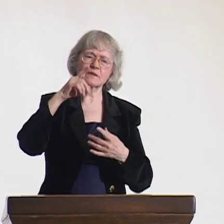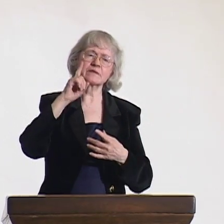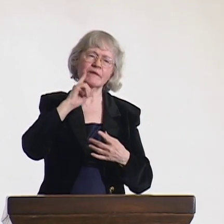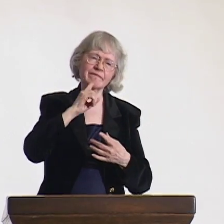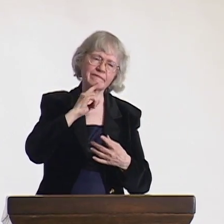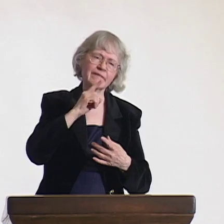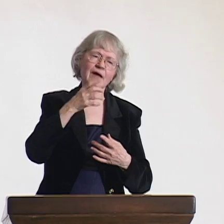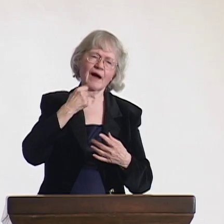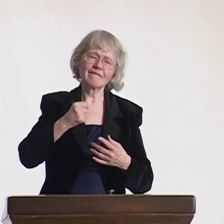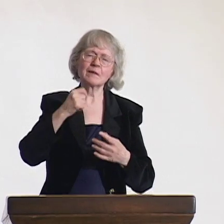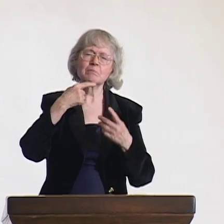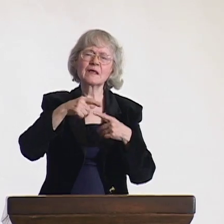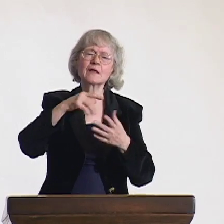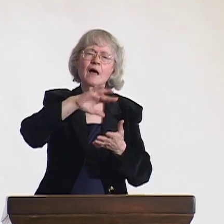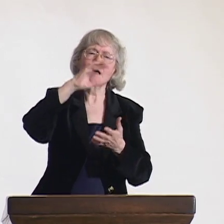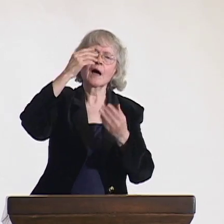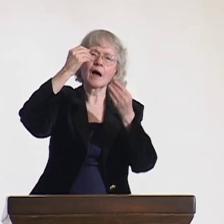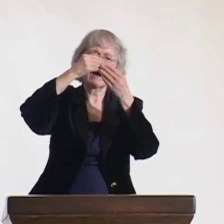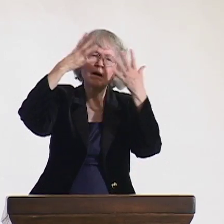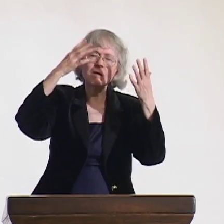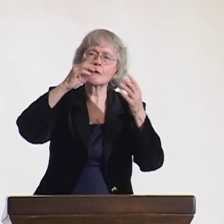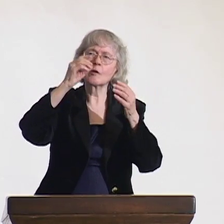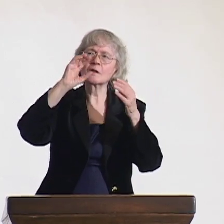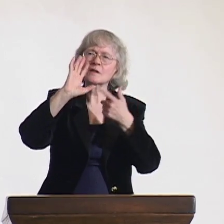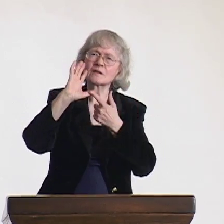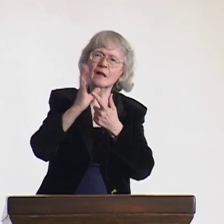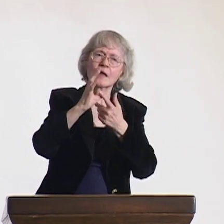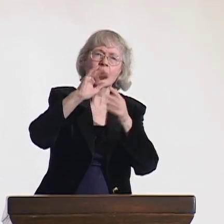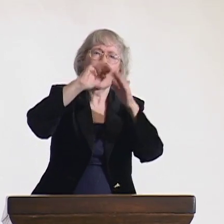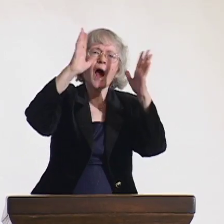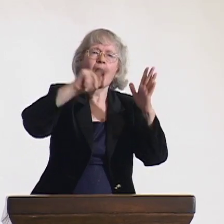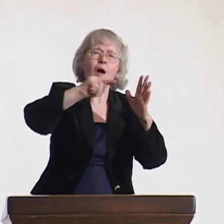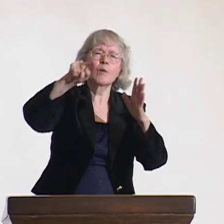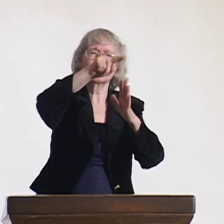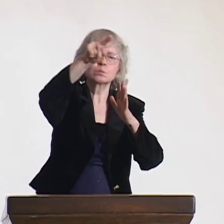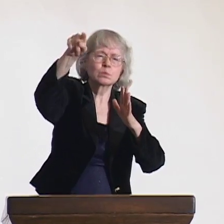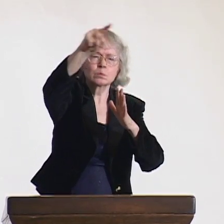and the festive nature of the children. They are proud of their culture.